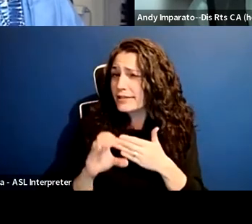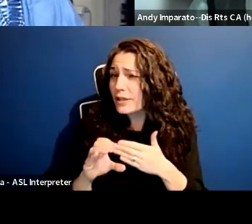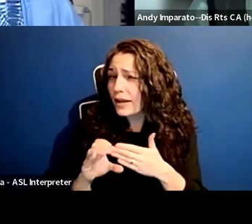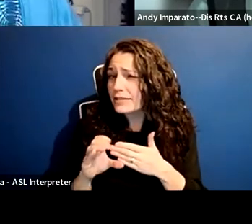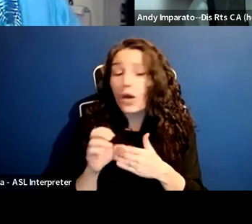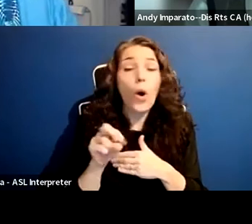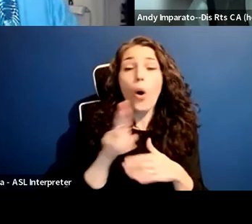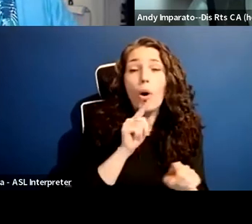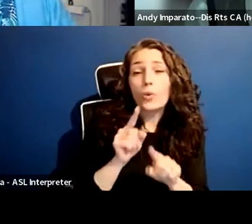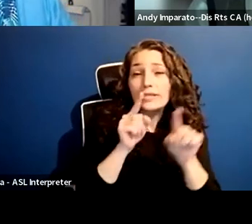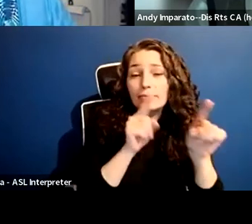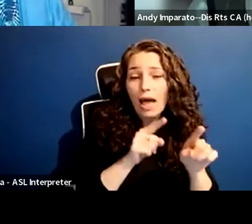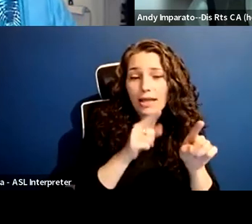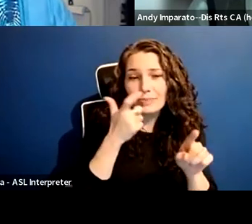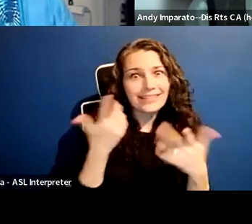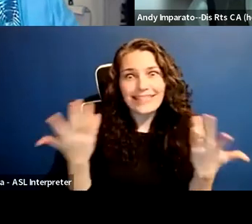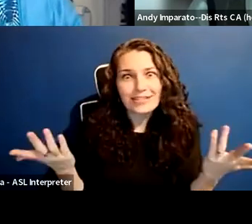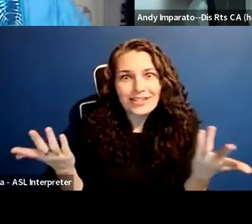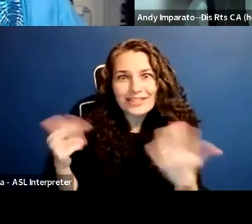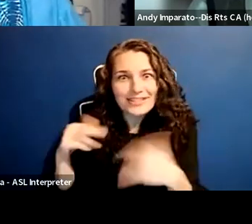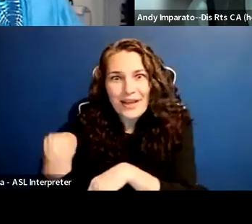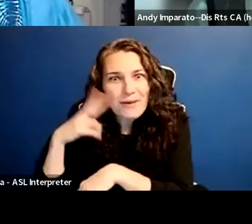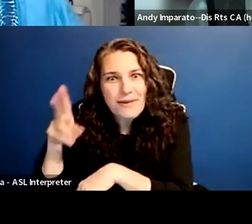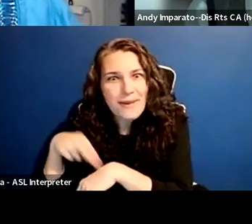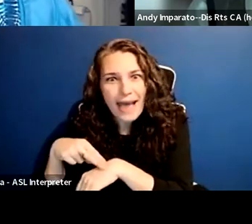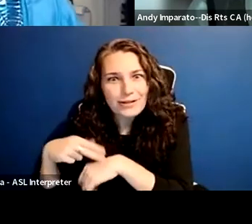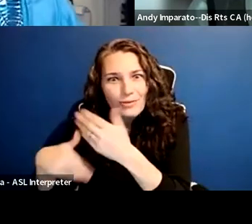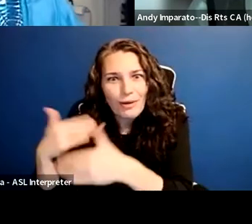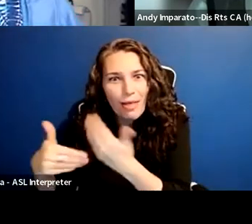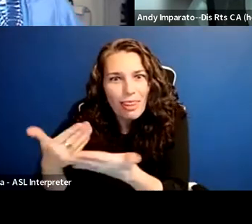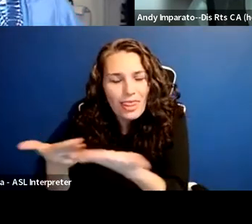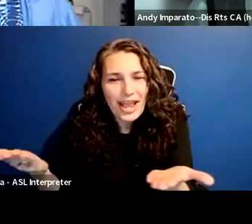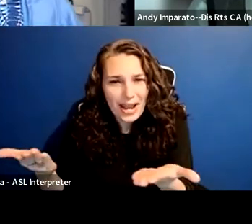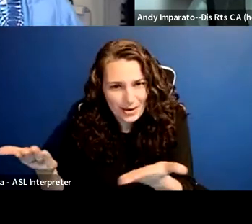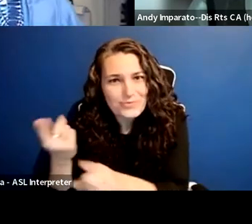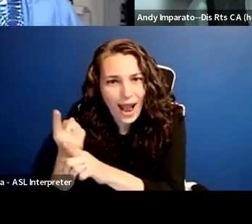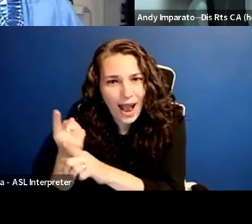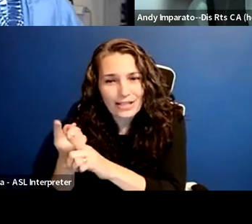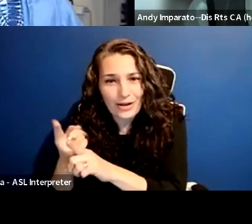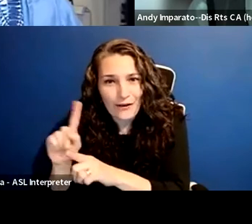to this very organic outgrowth, right, of this is what I think we wanted to have happen